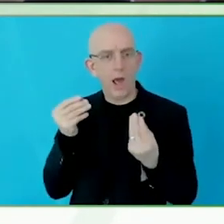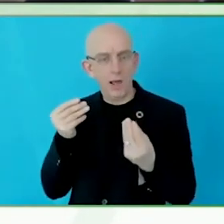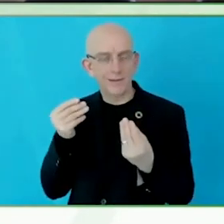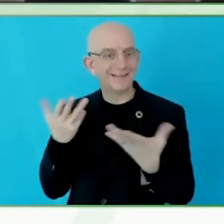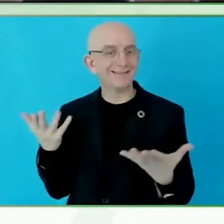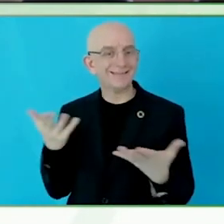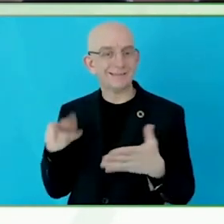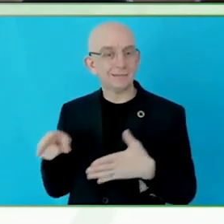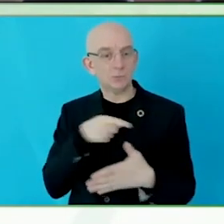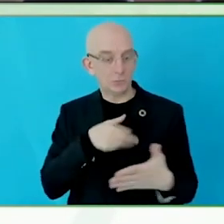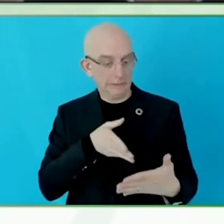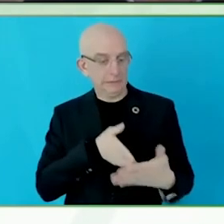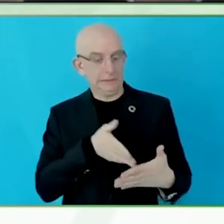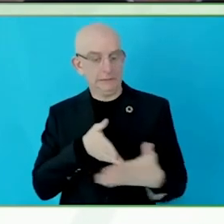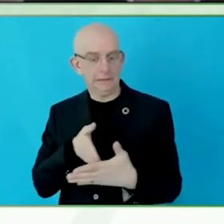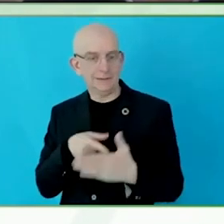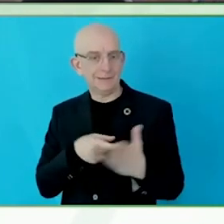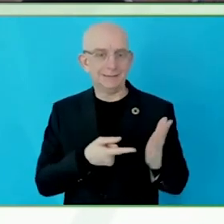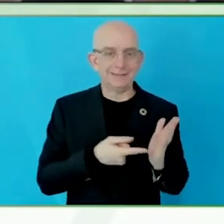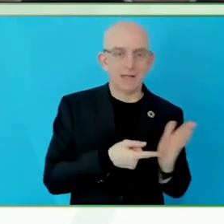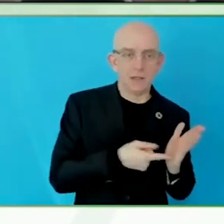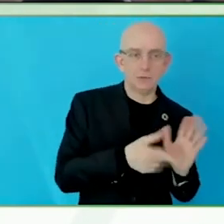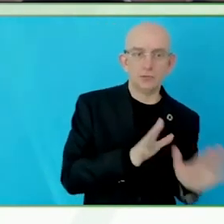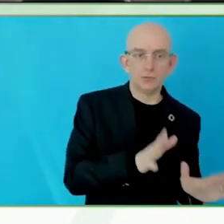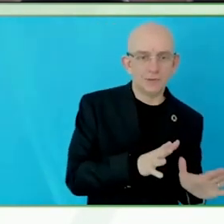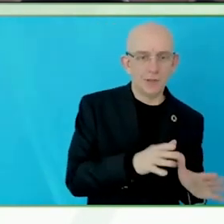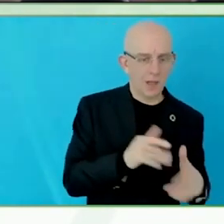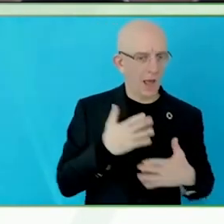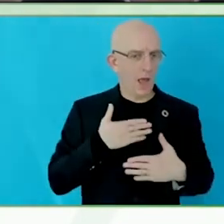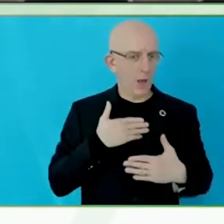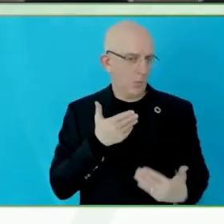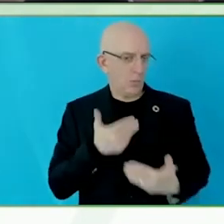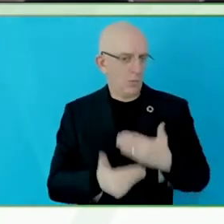limited by things that are created for one way of performance.